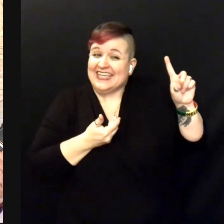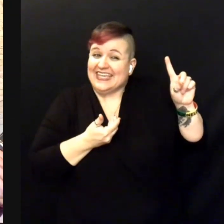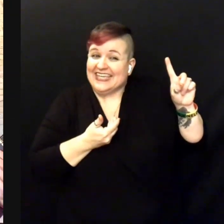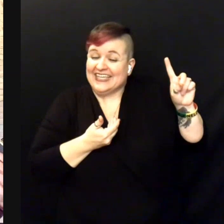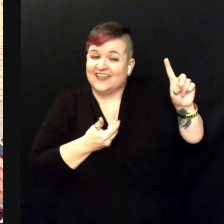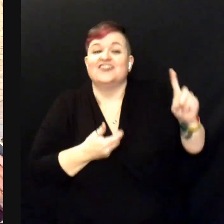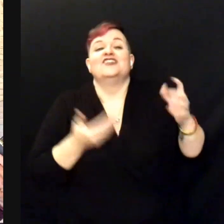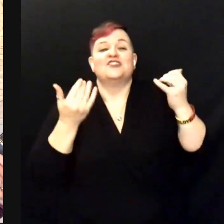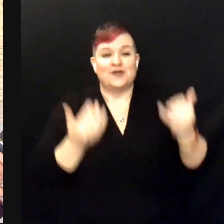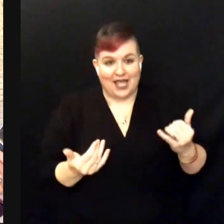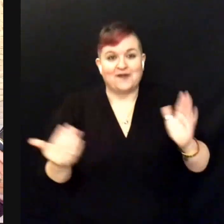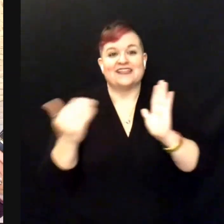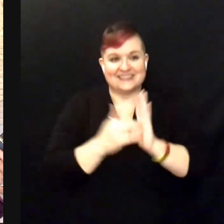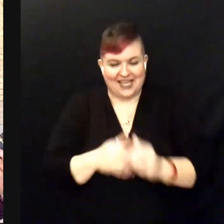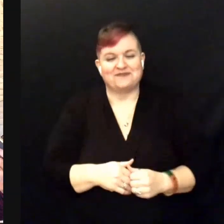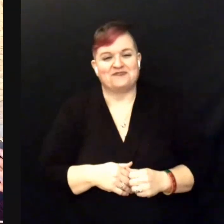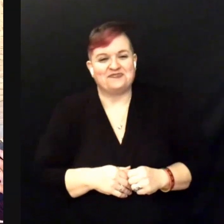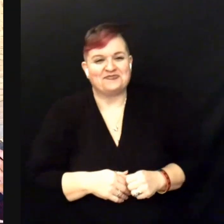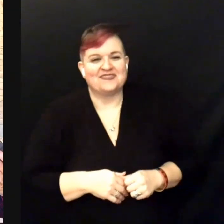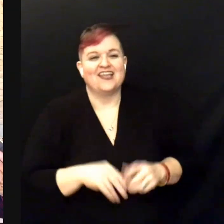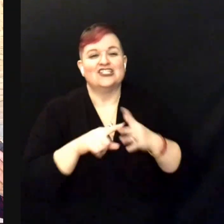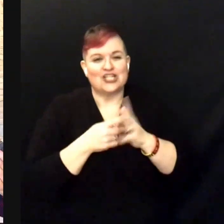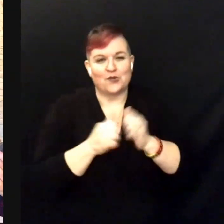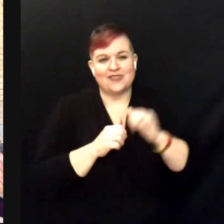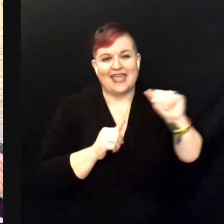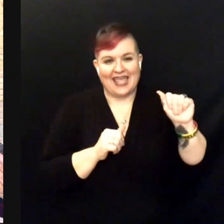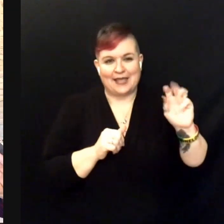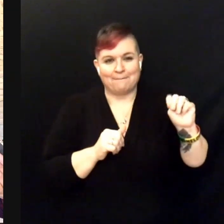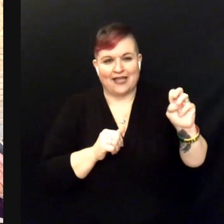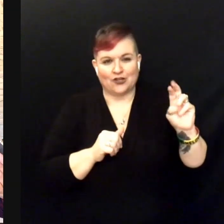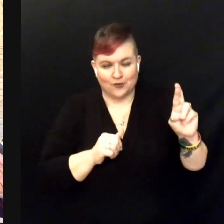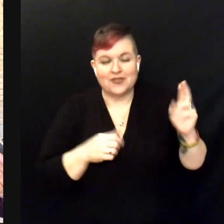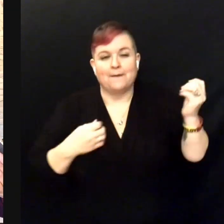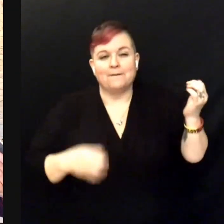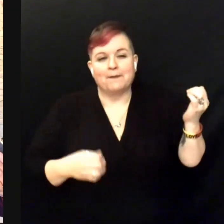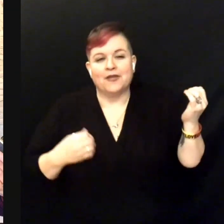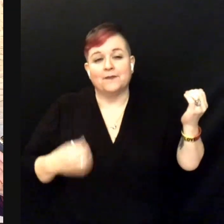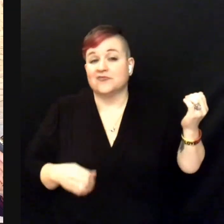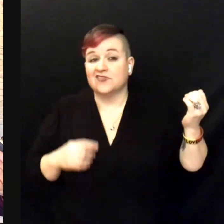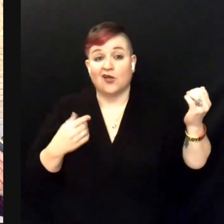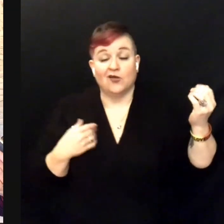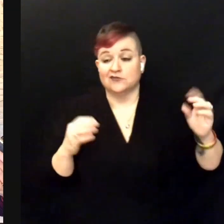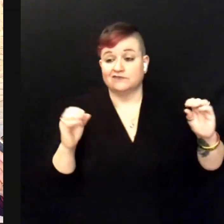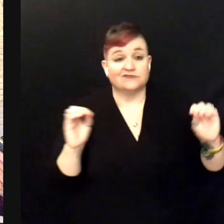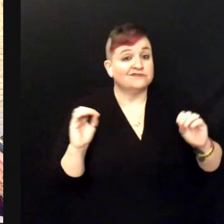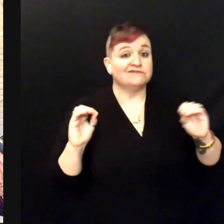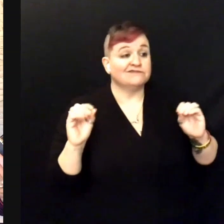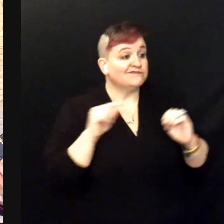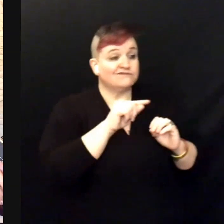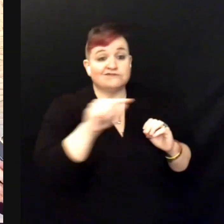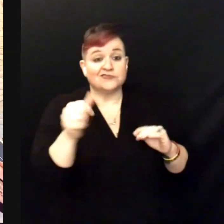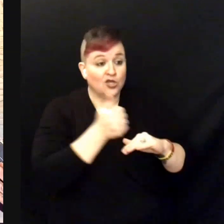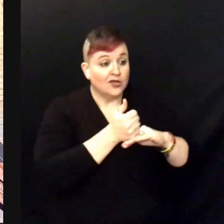So, let's do that bridge one more time, starting on A-minor. There is no one ... G